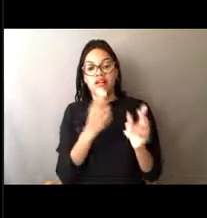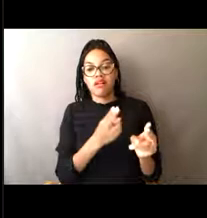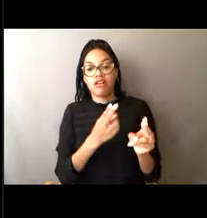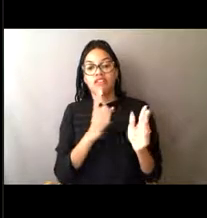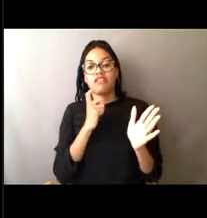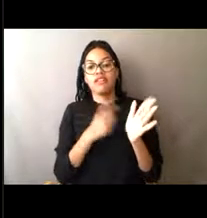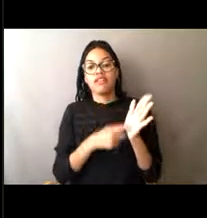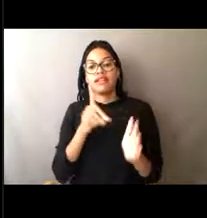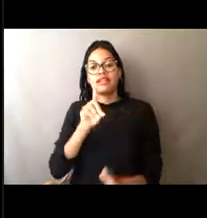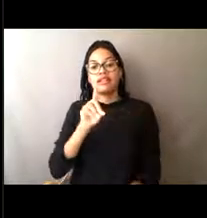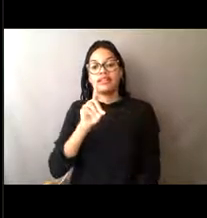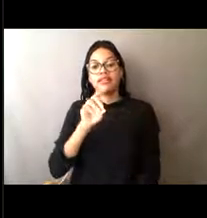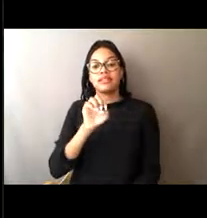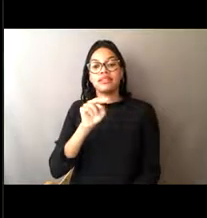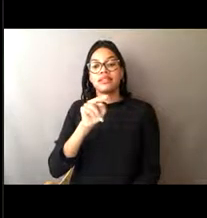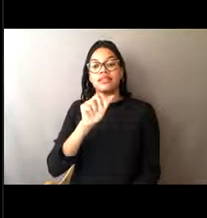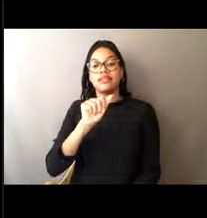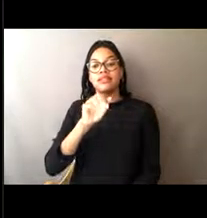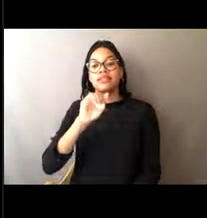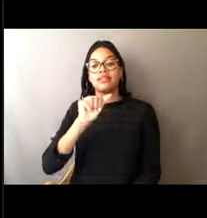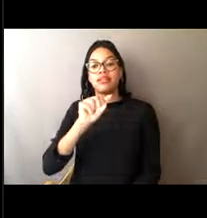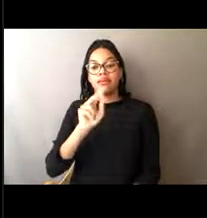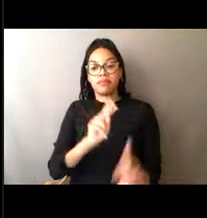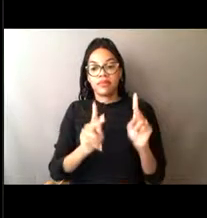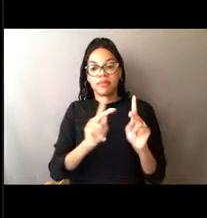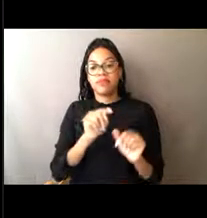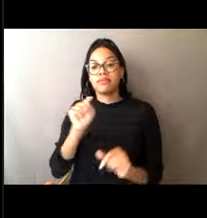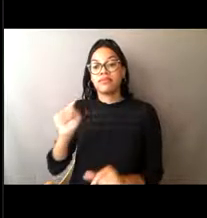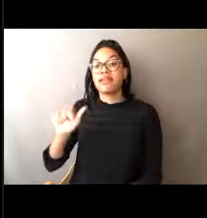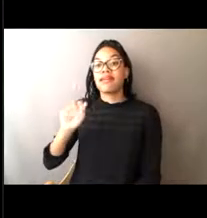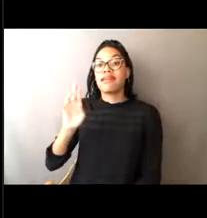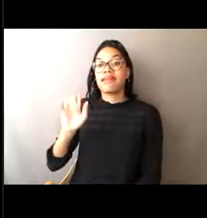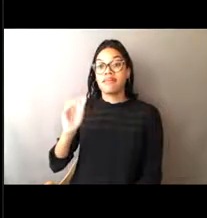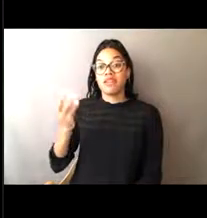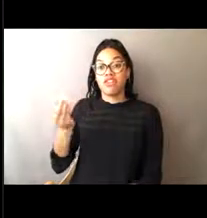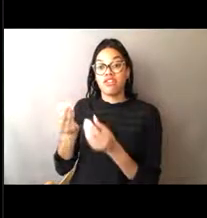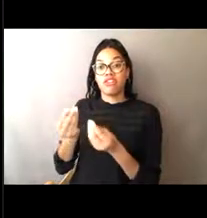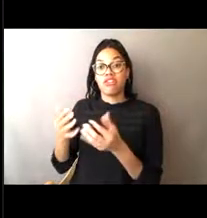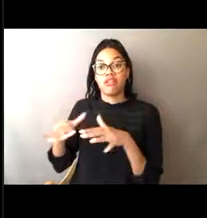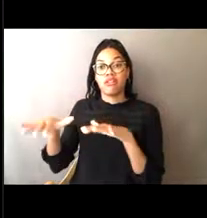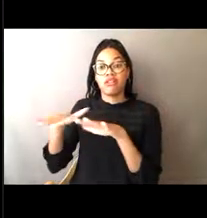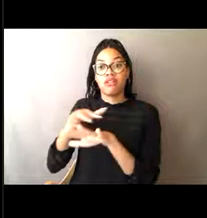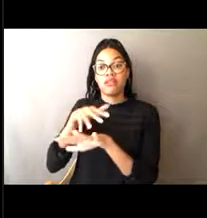where Amy is presenting from is the land of the Alutiiq people. We'd also like to acknowledge that we're hosting this webinar